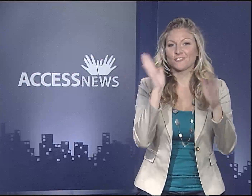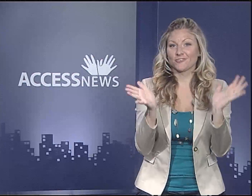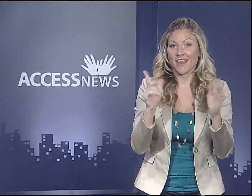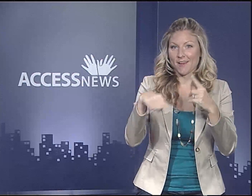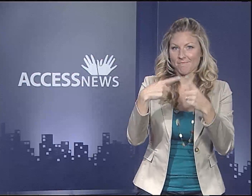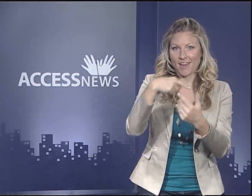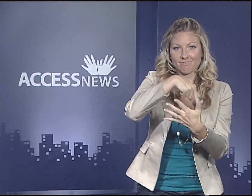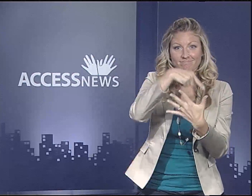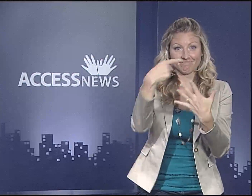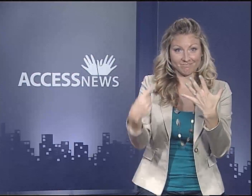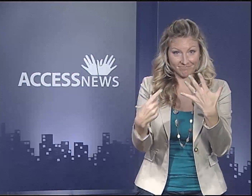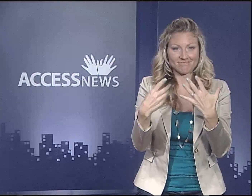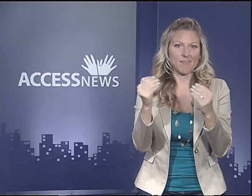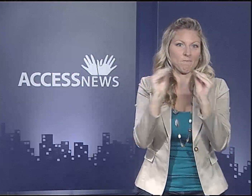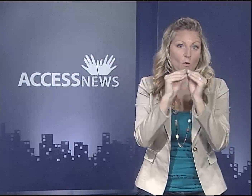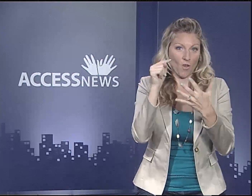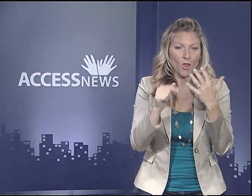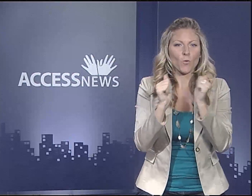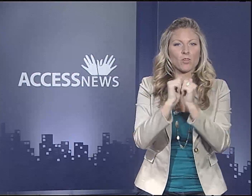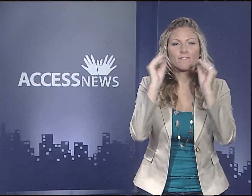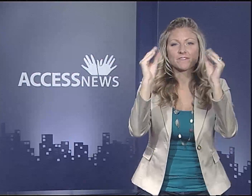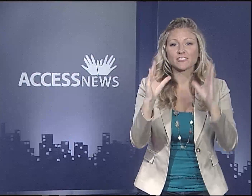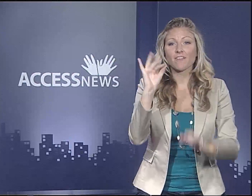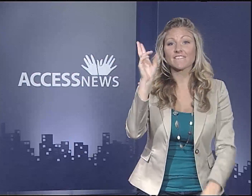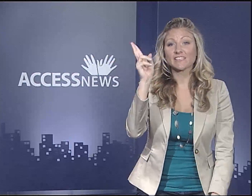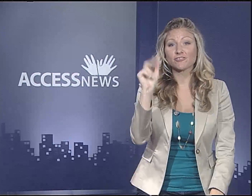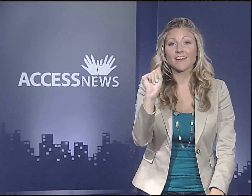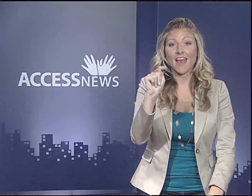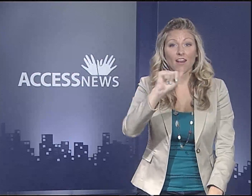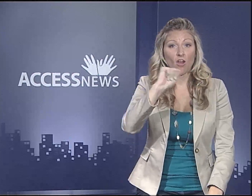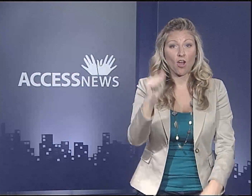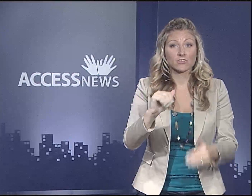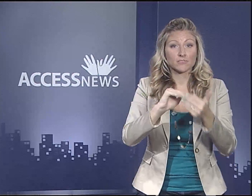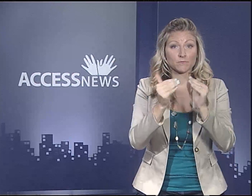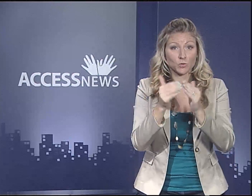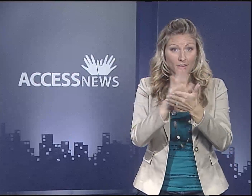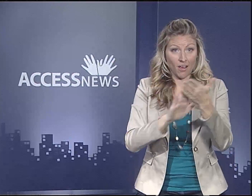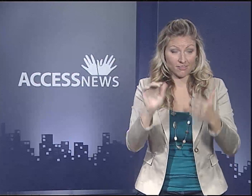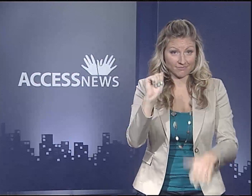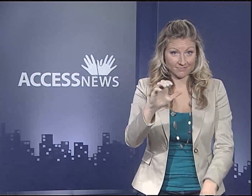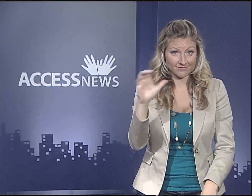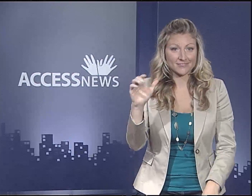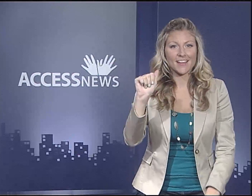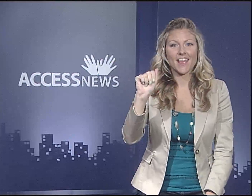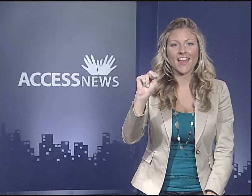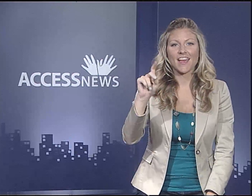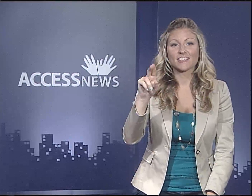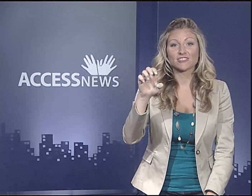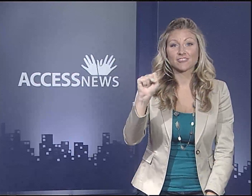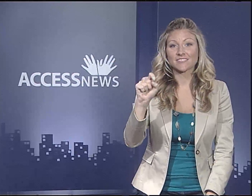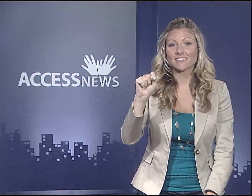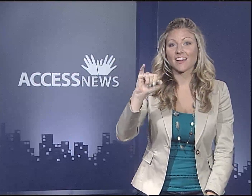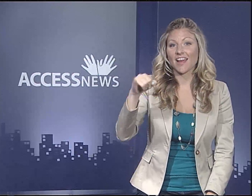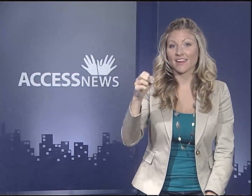We're going to chat about all of this and more with Professor of History at Austin Community College, Andres Tijerina.